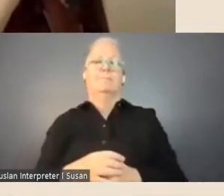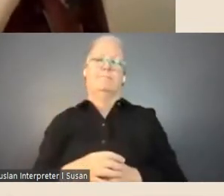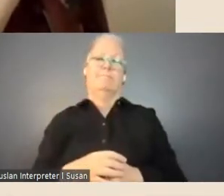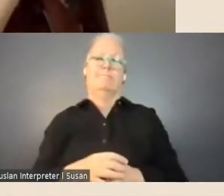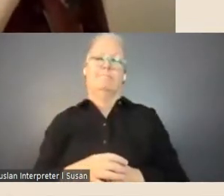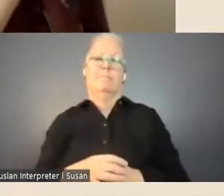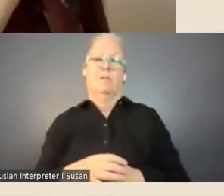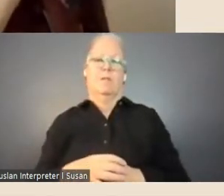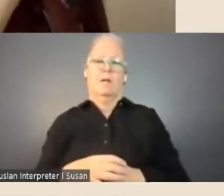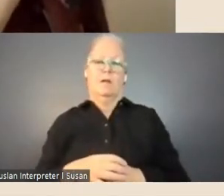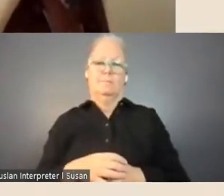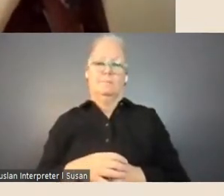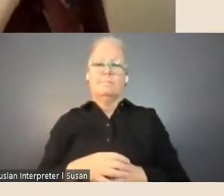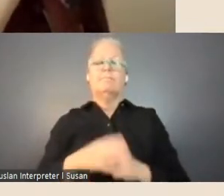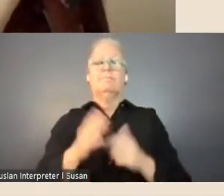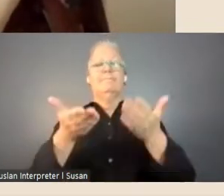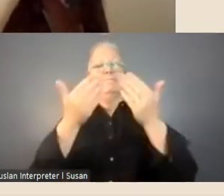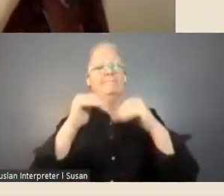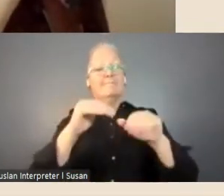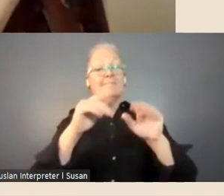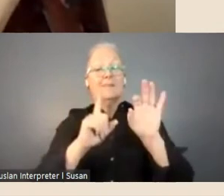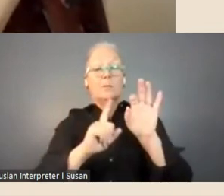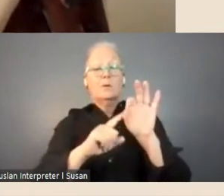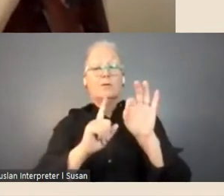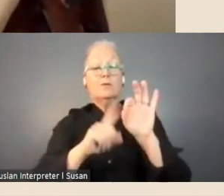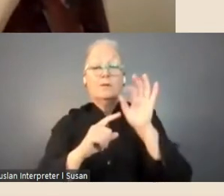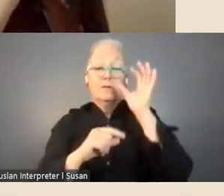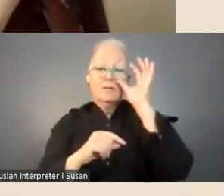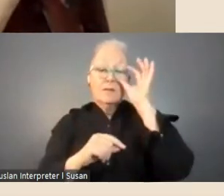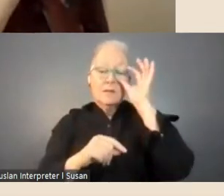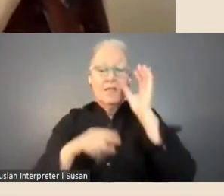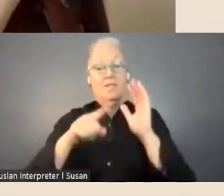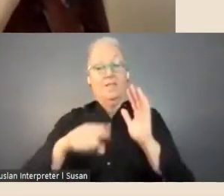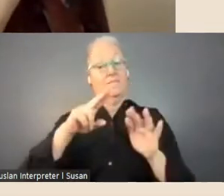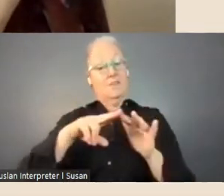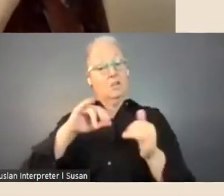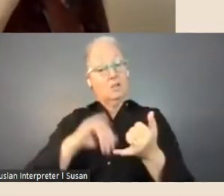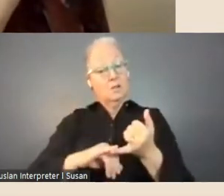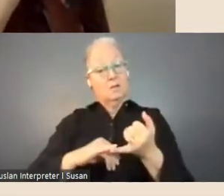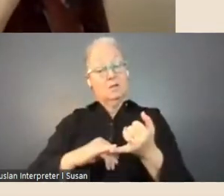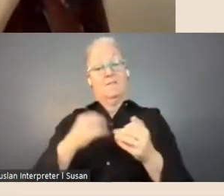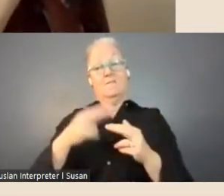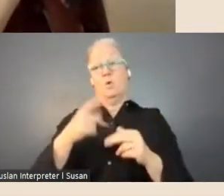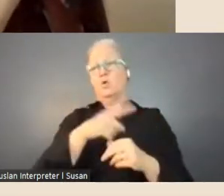The next question: 'Is this fellowship for established artists only?'